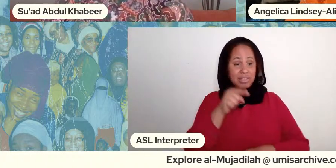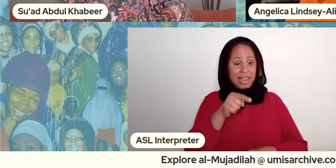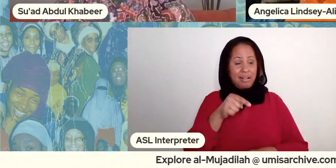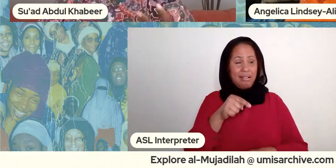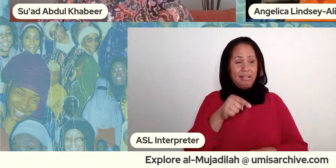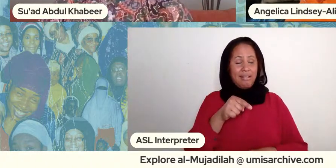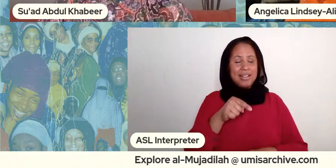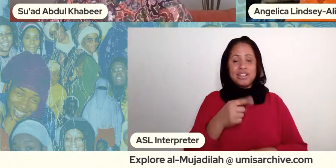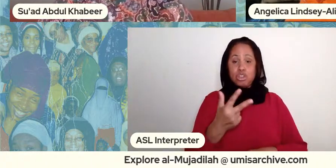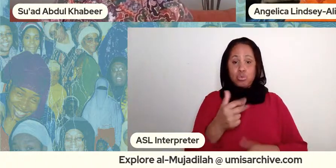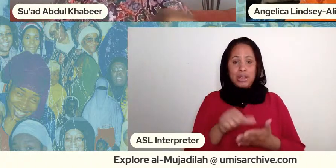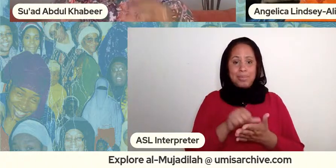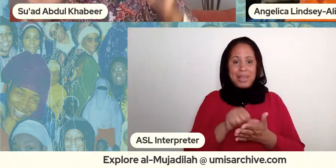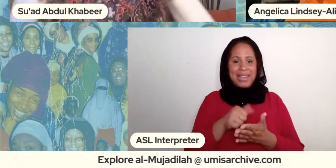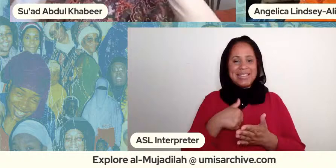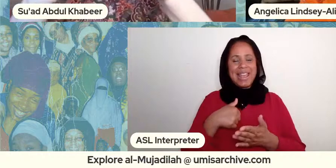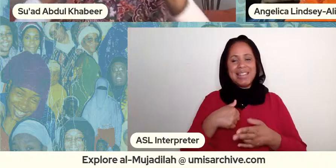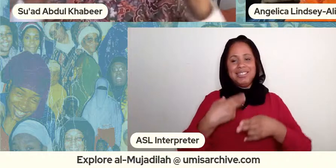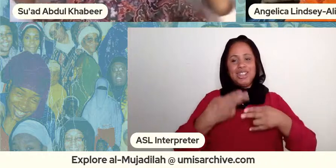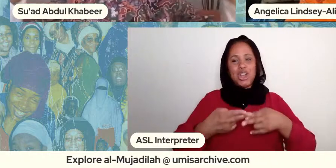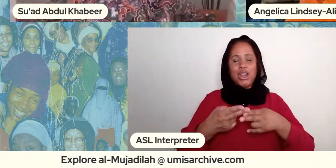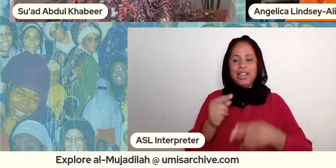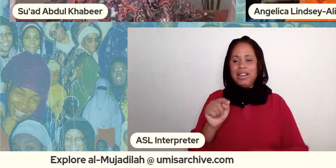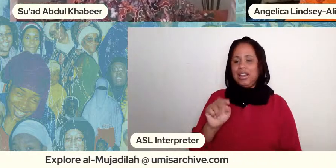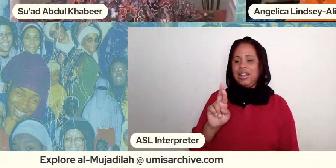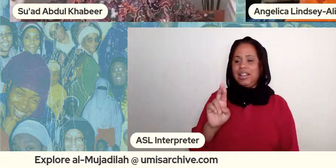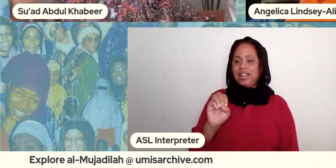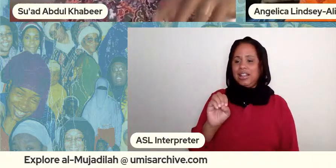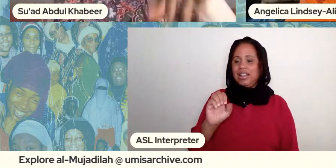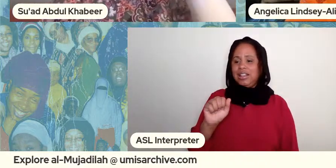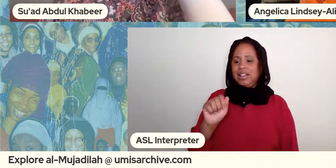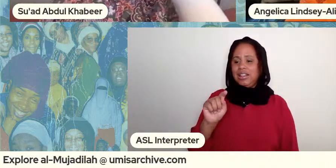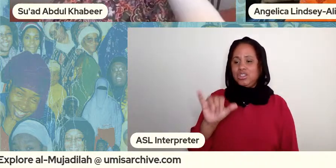that's what it feels like like it has like this smaller matter here on the top there's a verse